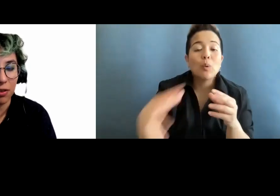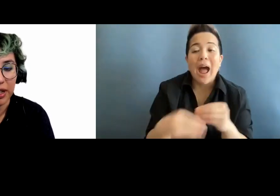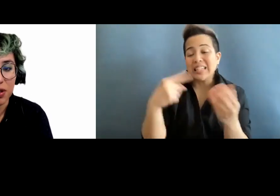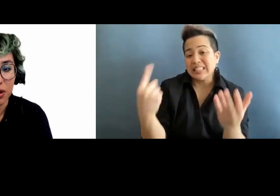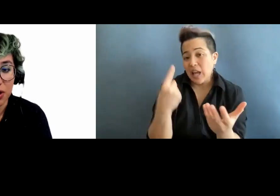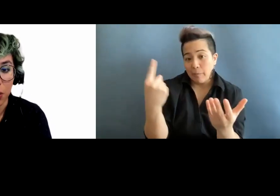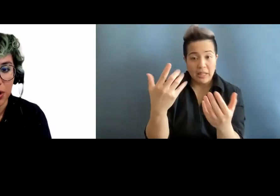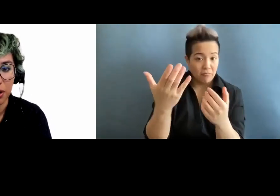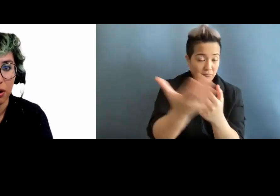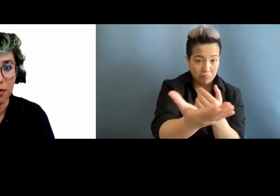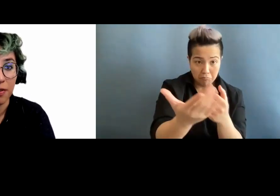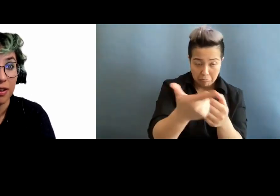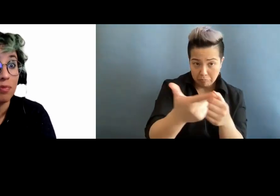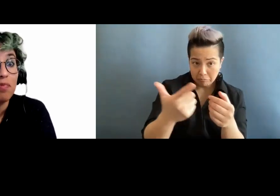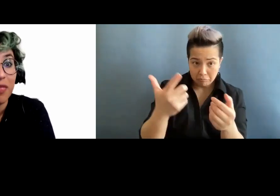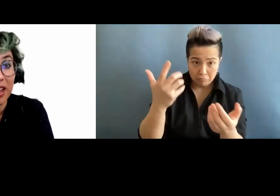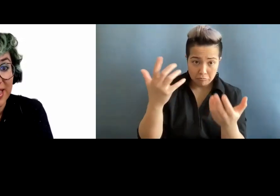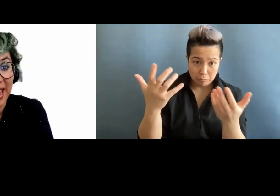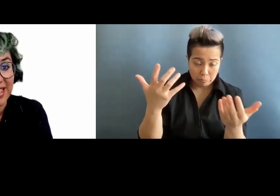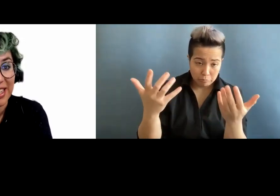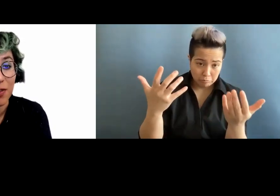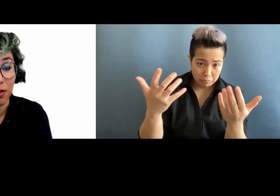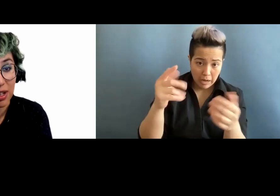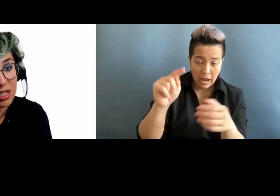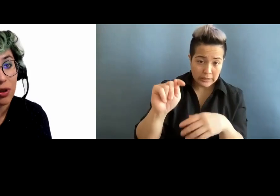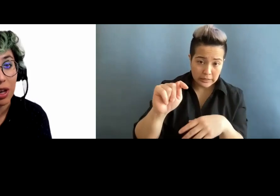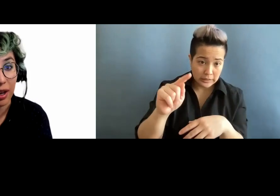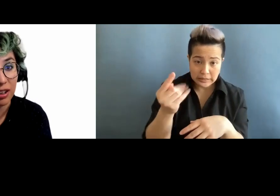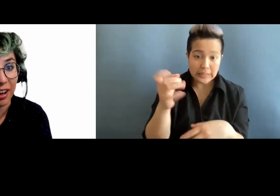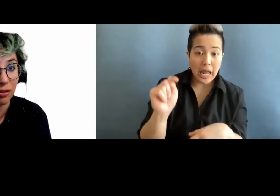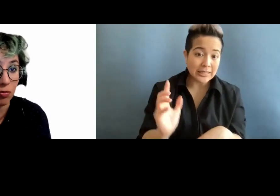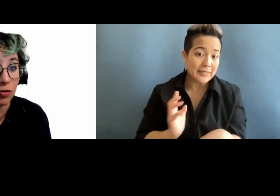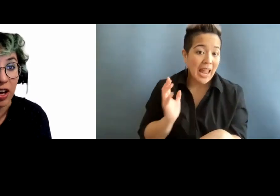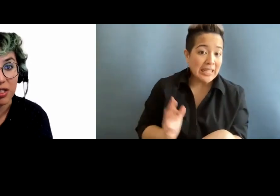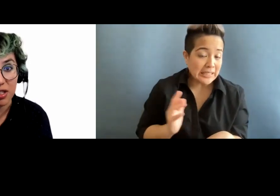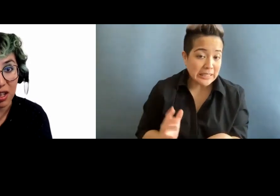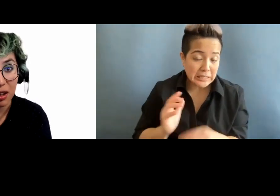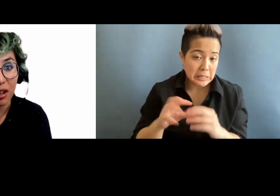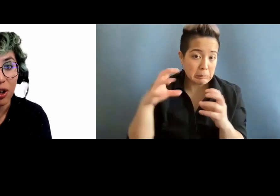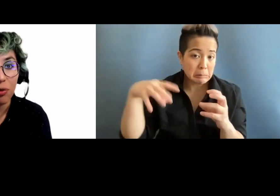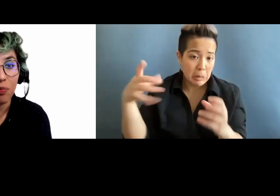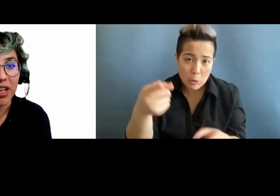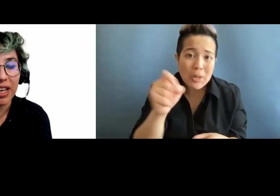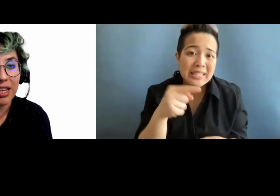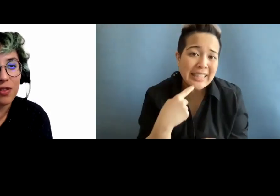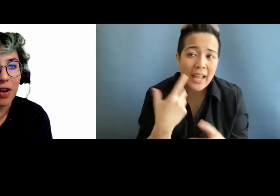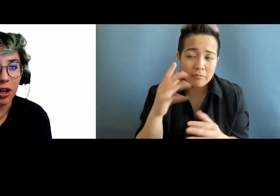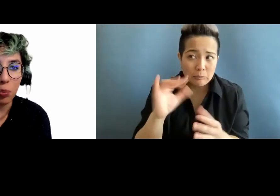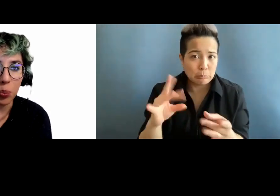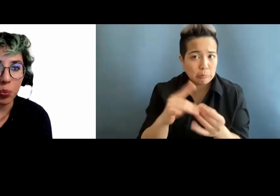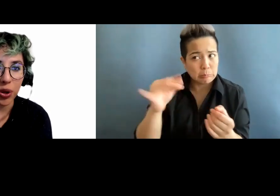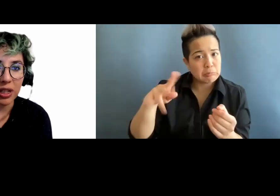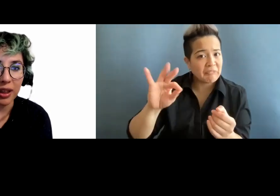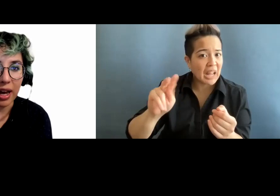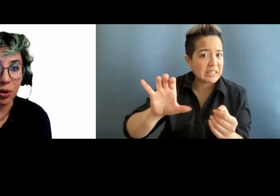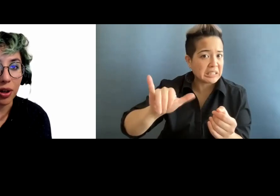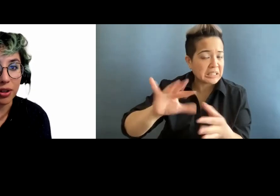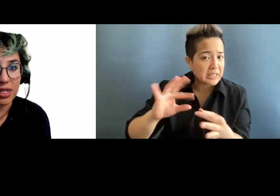a description of a text that is very fancy, you can add fancy, but it is very important that you